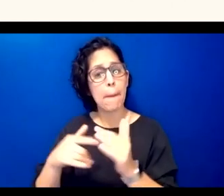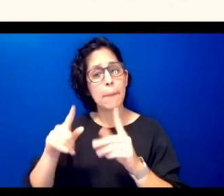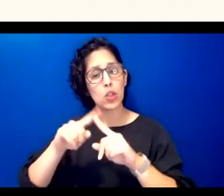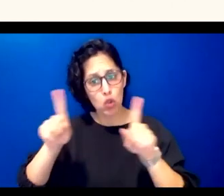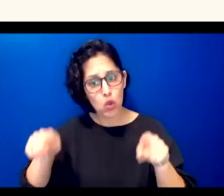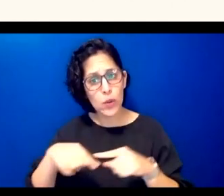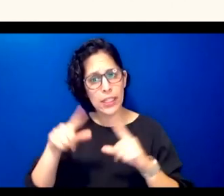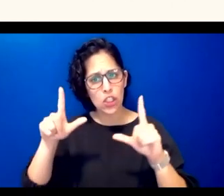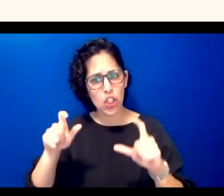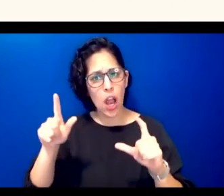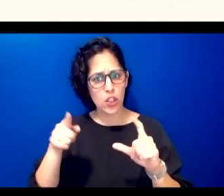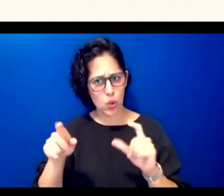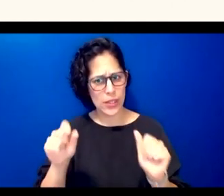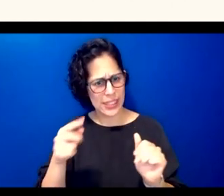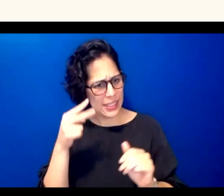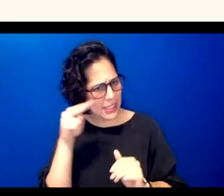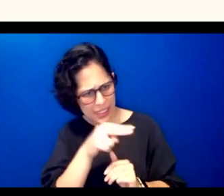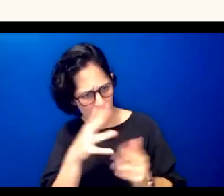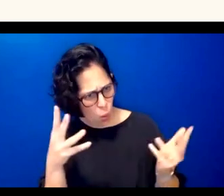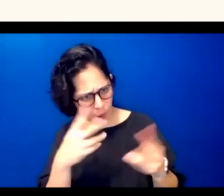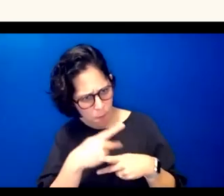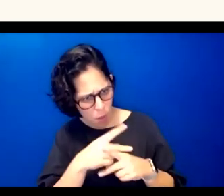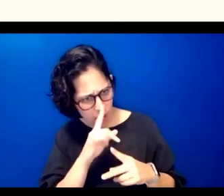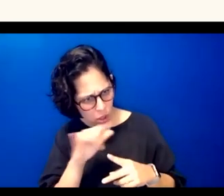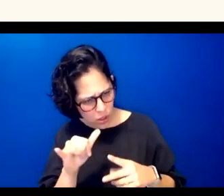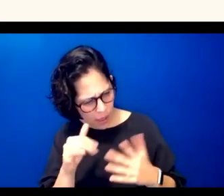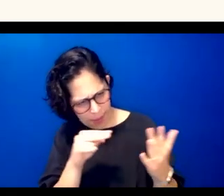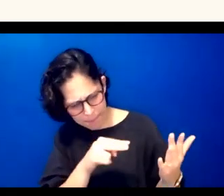see what this product that we're talking about looks like but we're going to focus on how